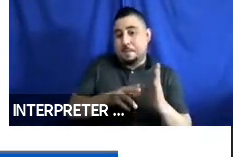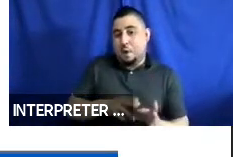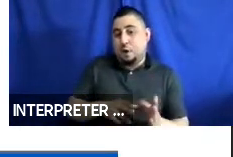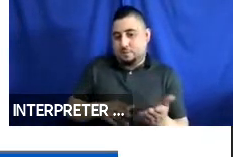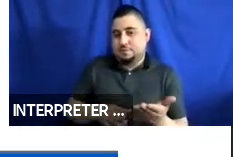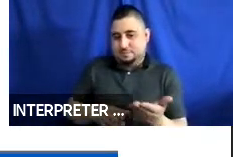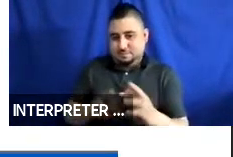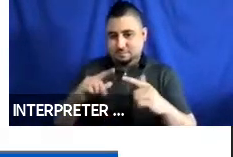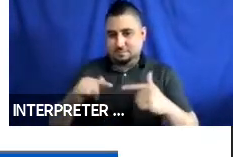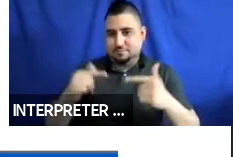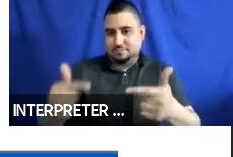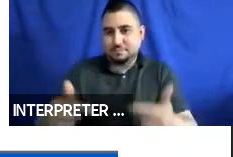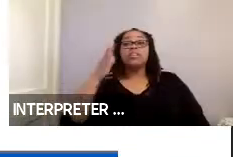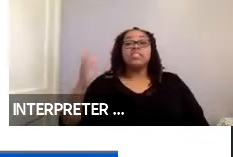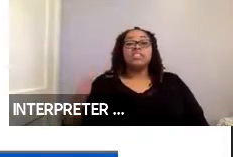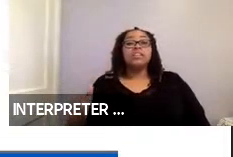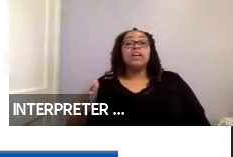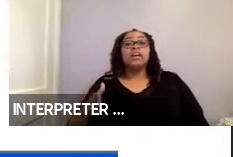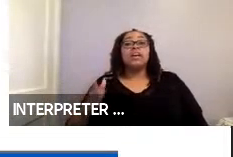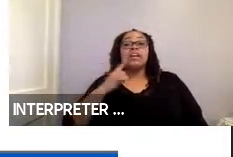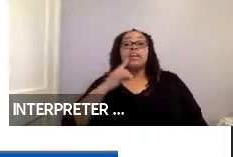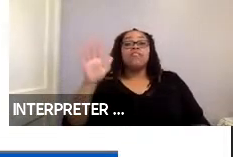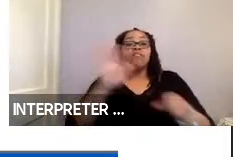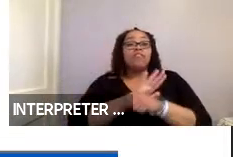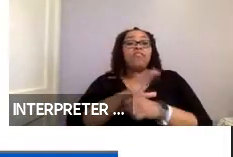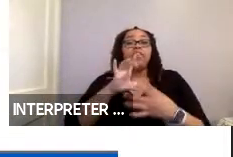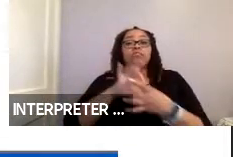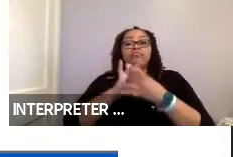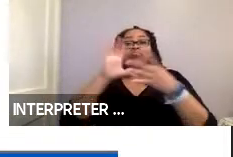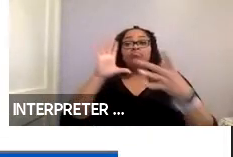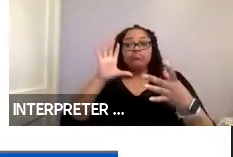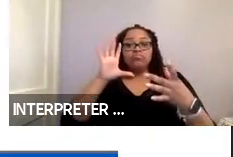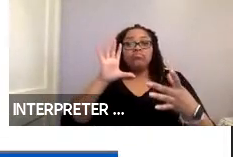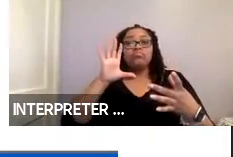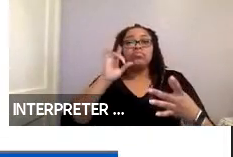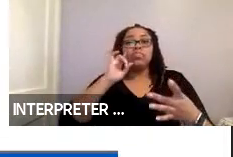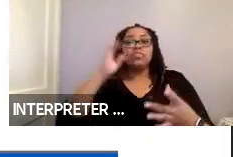adjacent to the wheel well fully engages and releases the tension of the front tiedown.